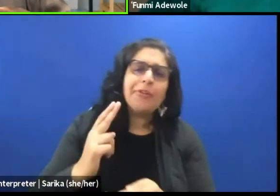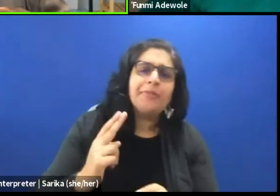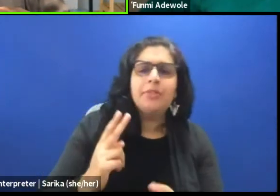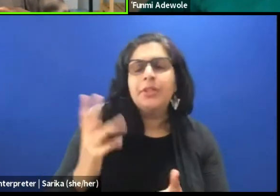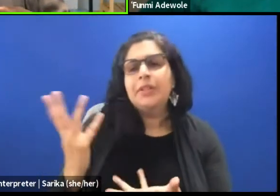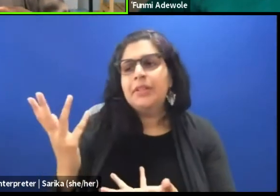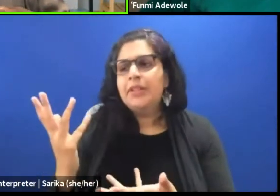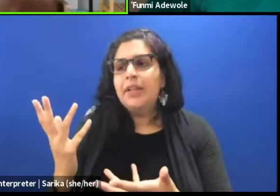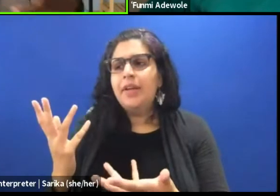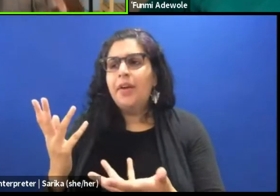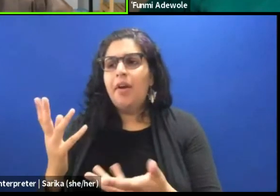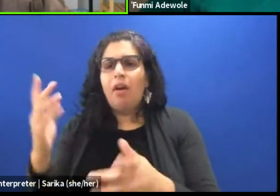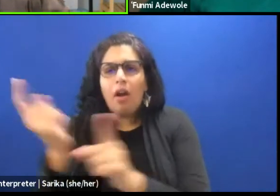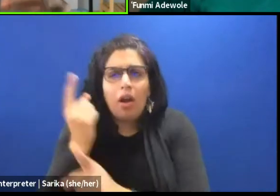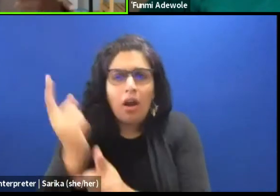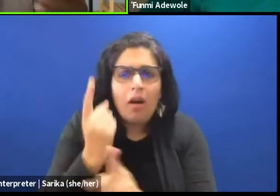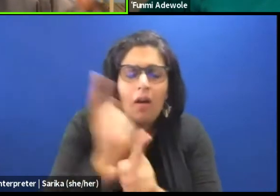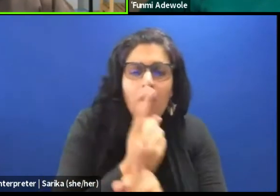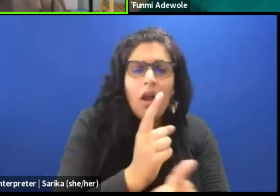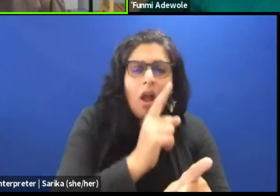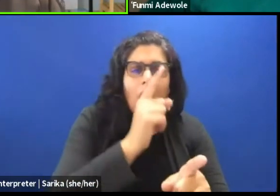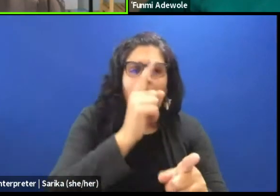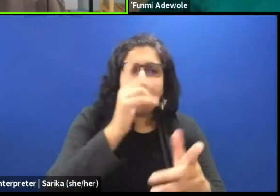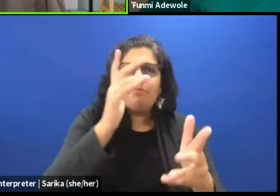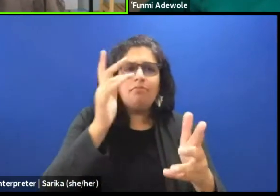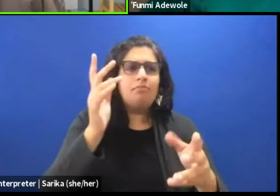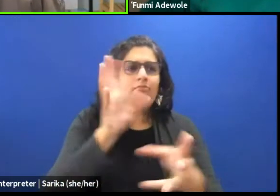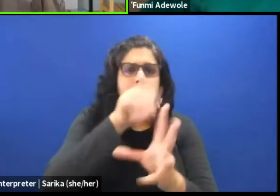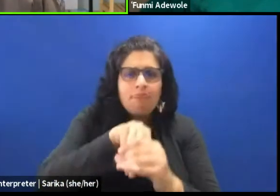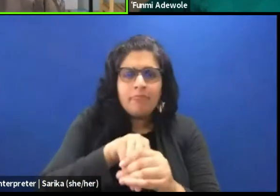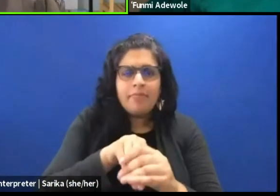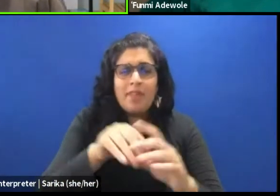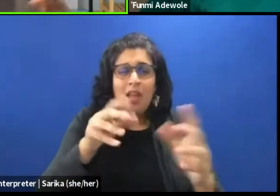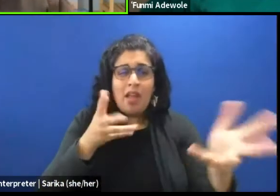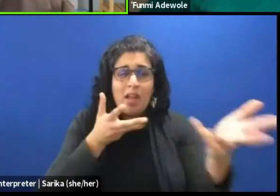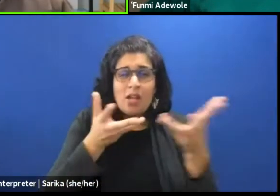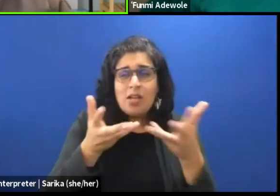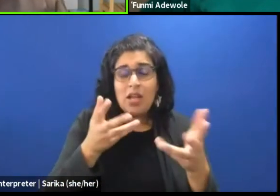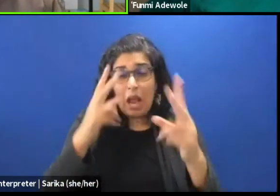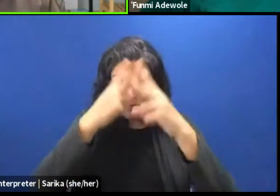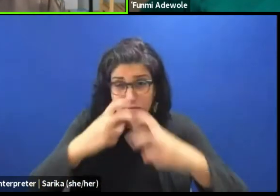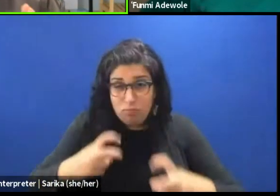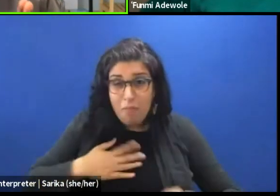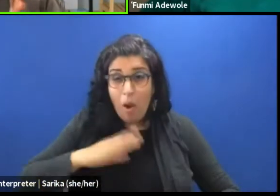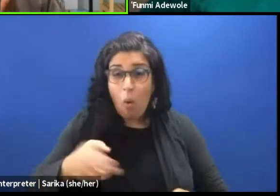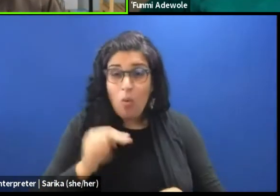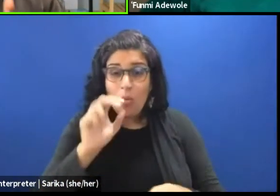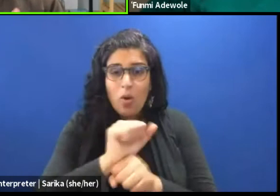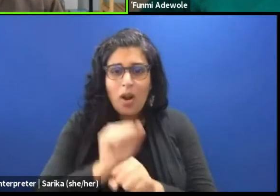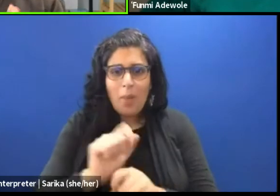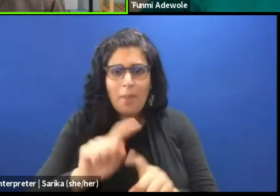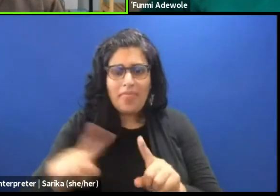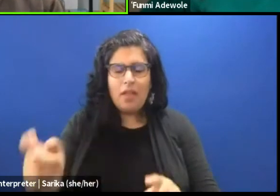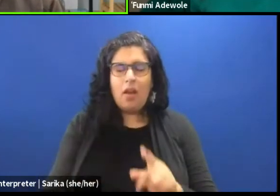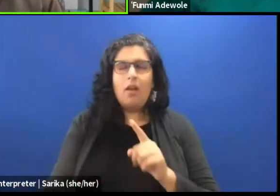you know components are being taken care of. I am constantly critiquing my own work and all of that but then that hit me to a pause.